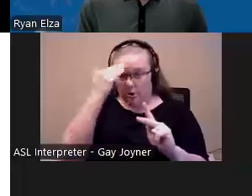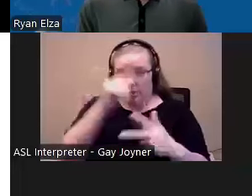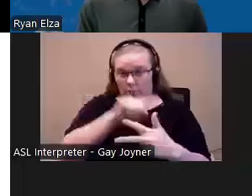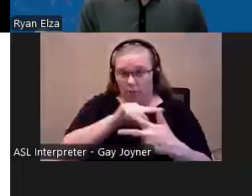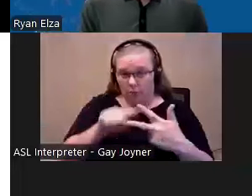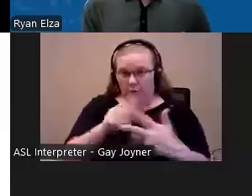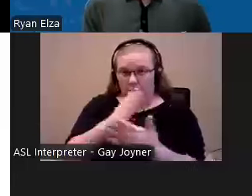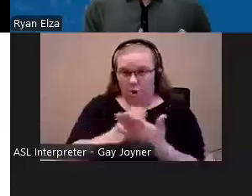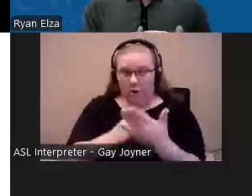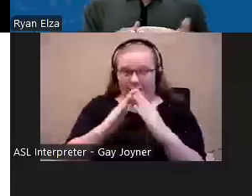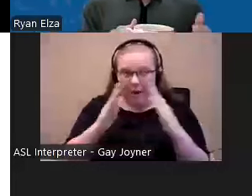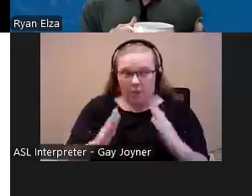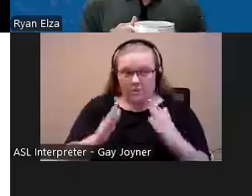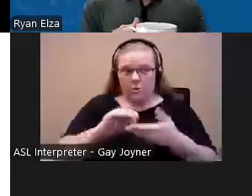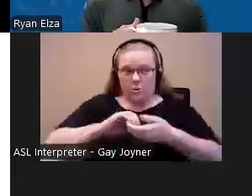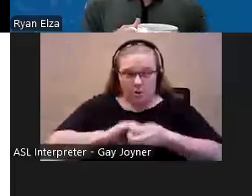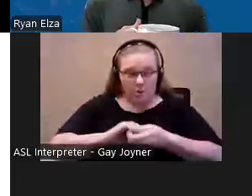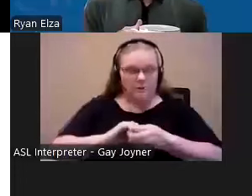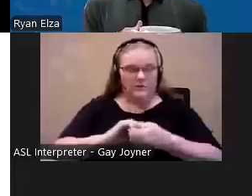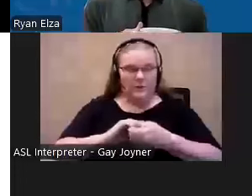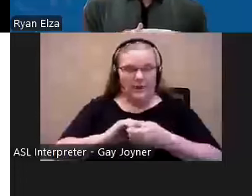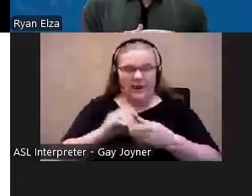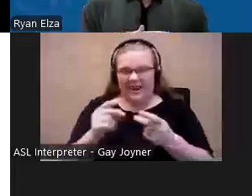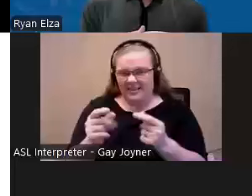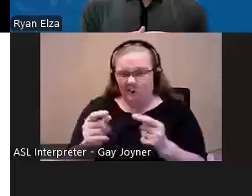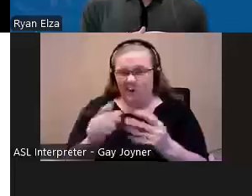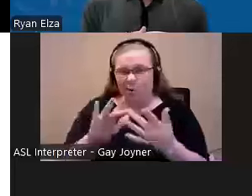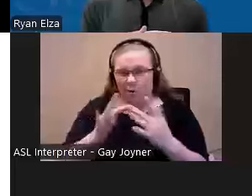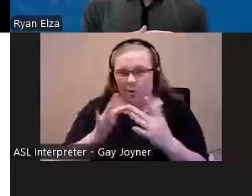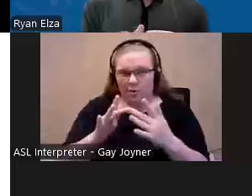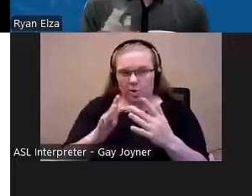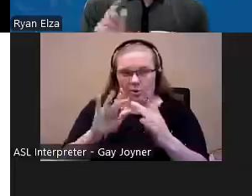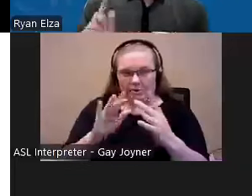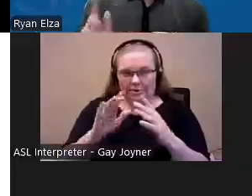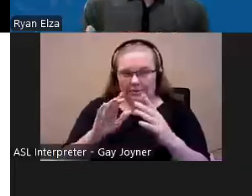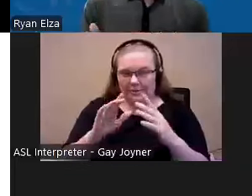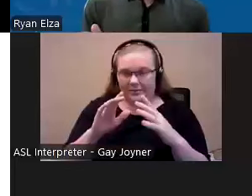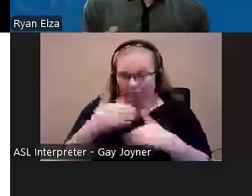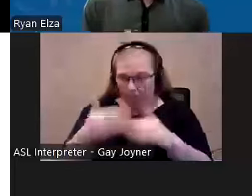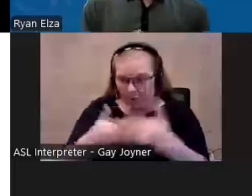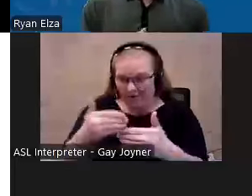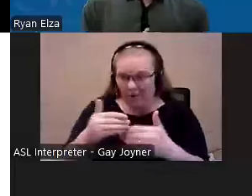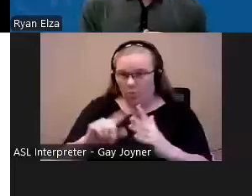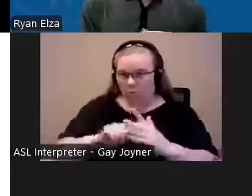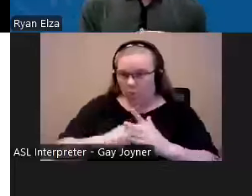services partnership accelerator webinar series. Which will kickoff this Wednesday and will provide